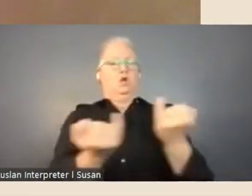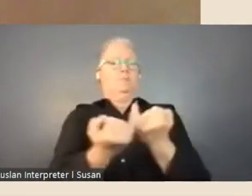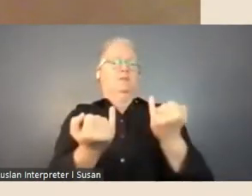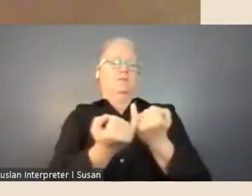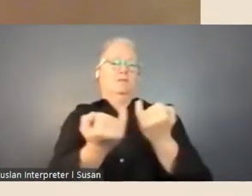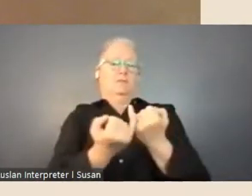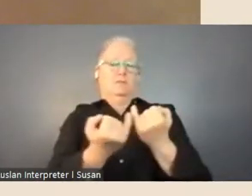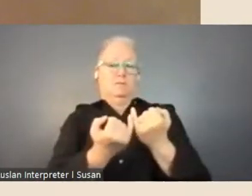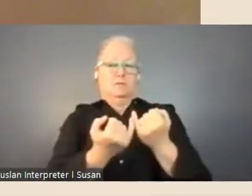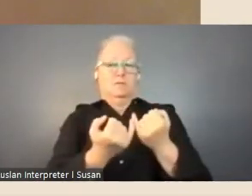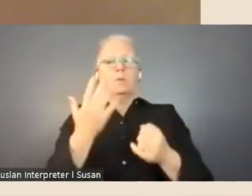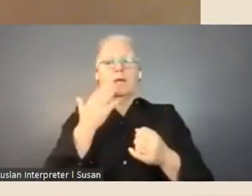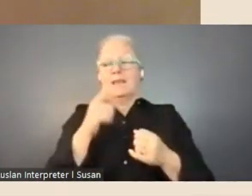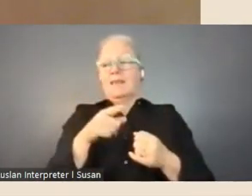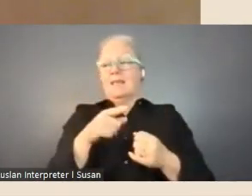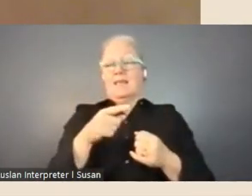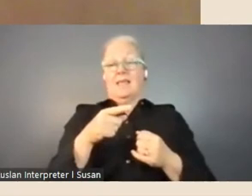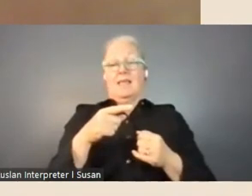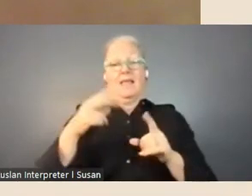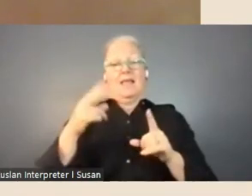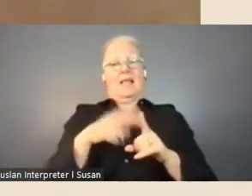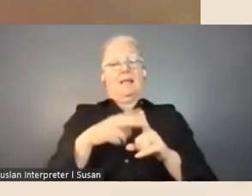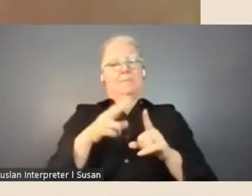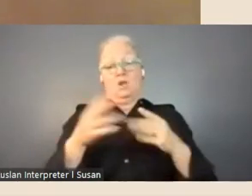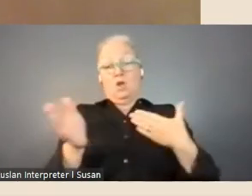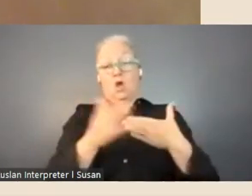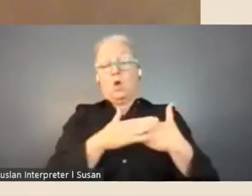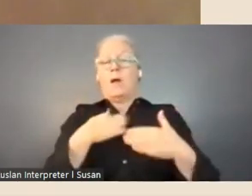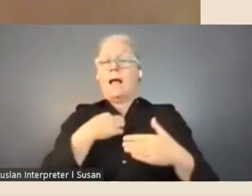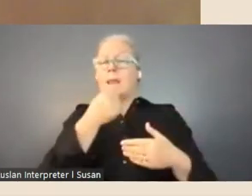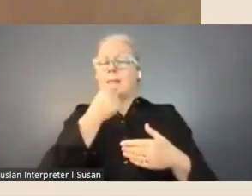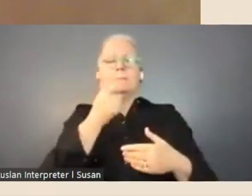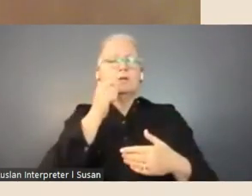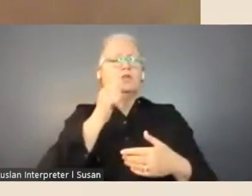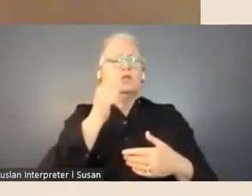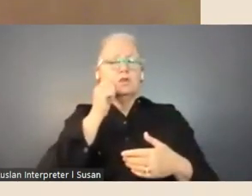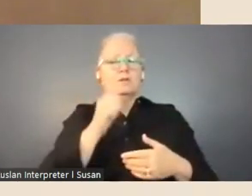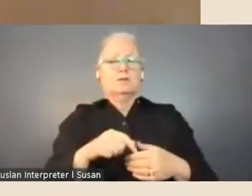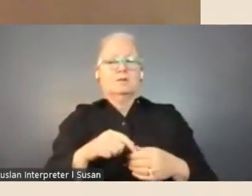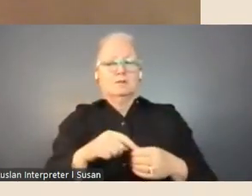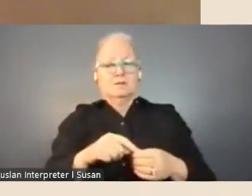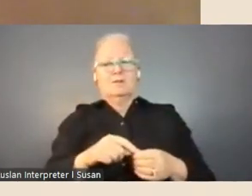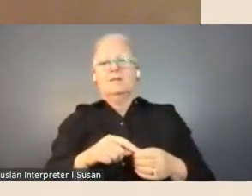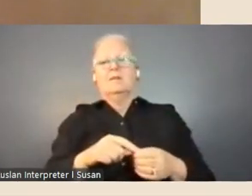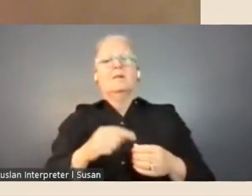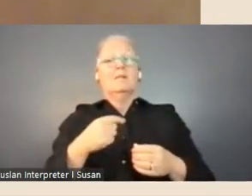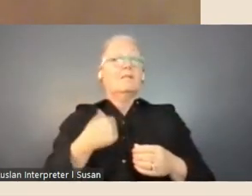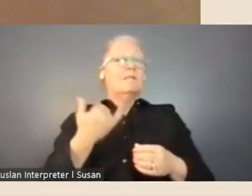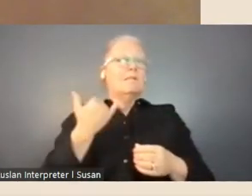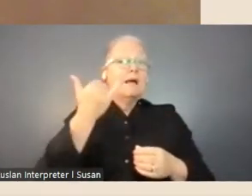had closed I was actually very cheeky and I called and asked how many people had applied for